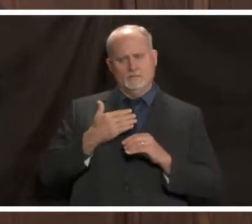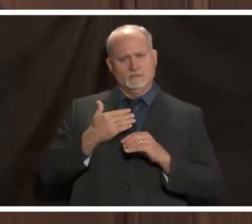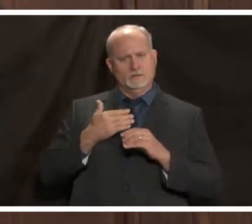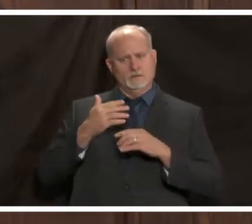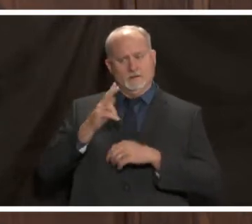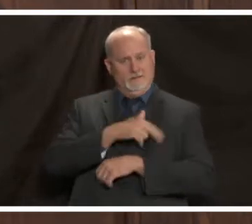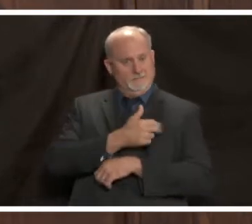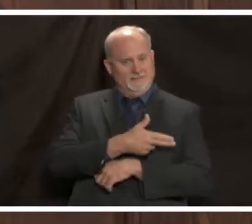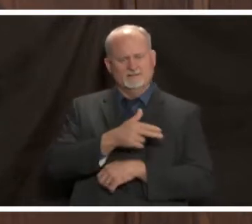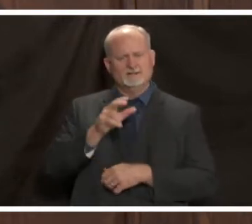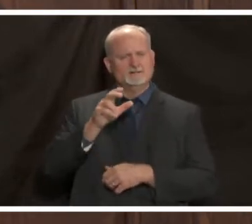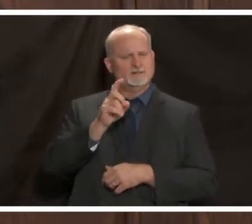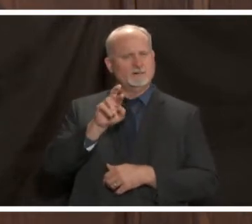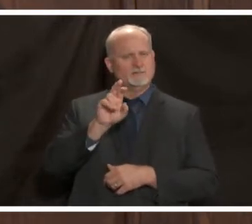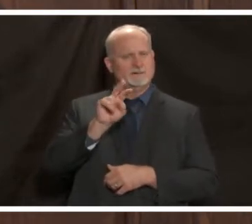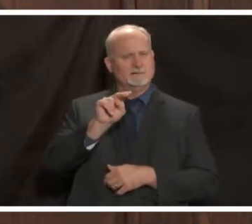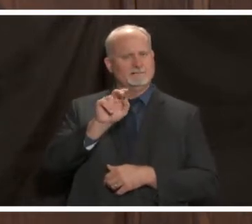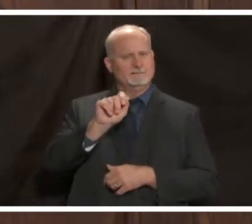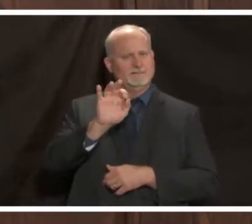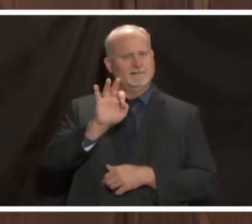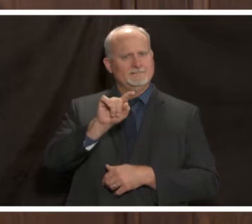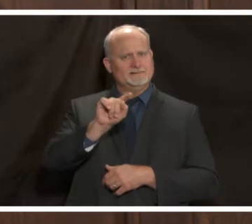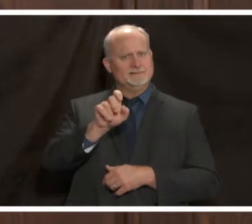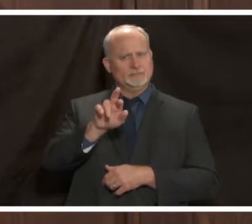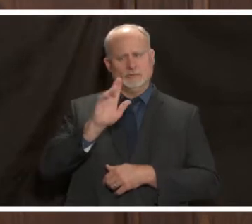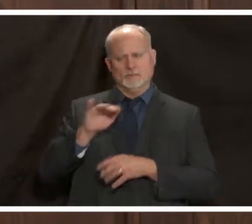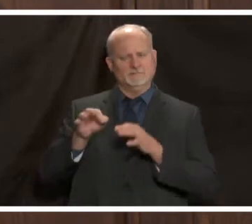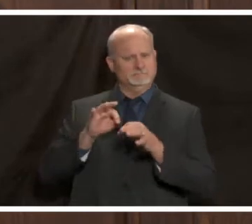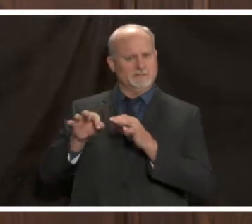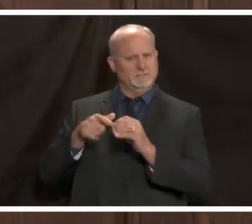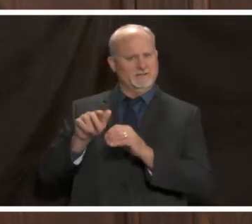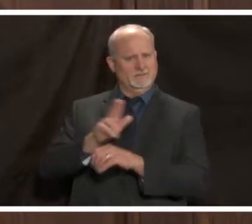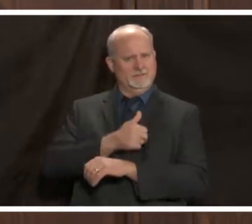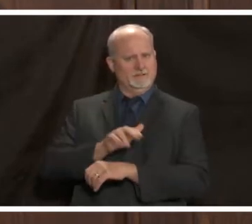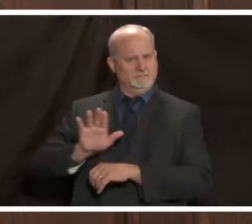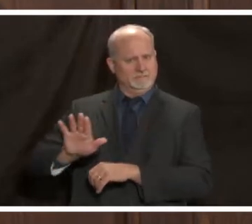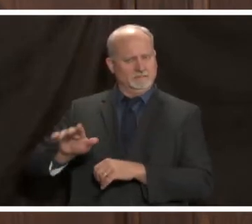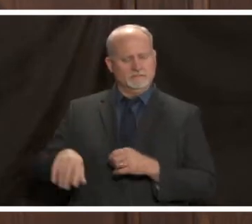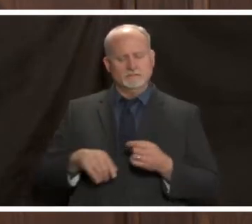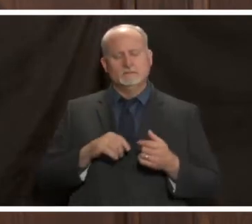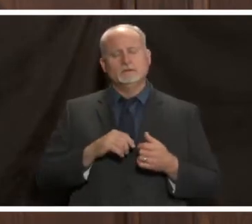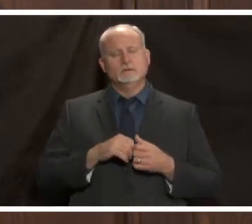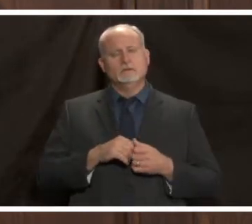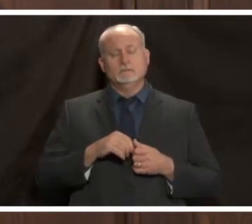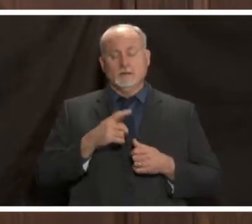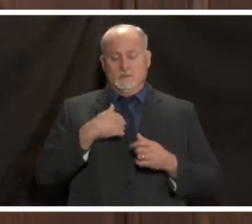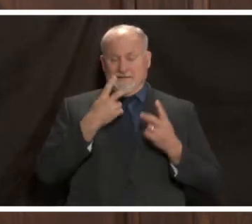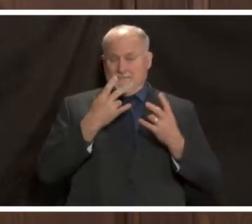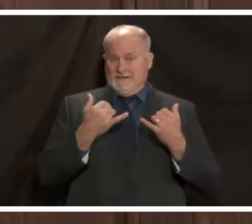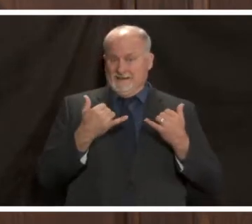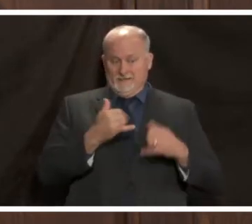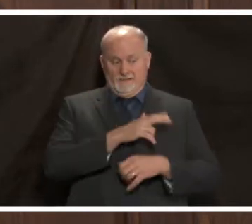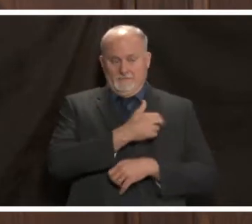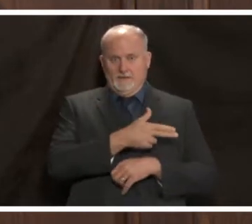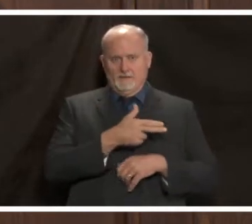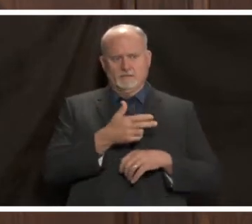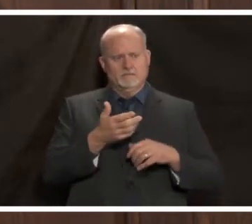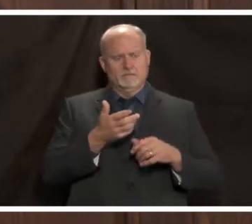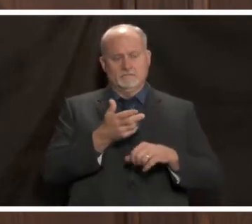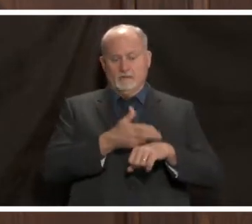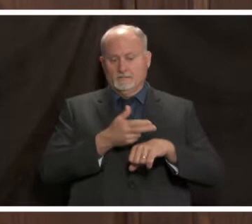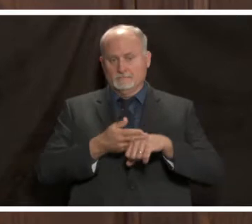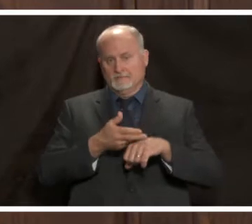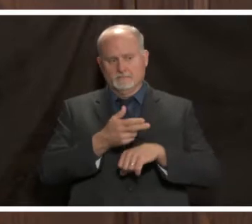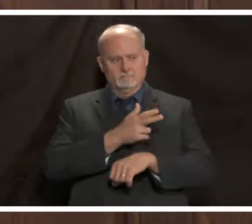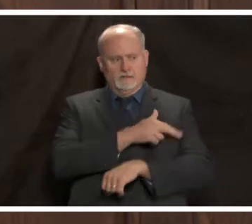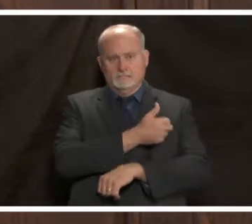dr nafziger but we are seeing an increase in our hospitalizations and with this recent rise